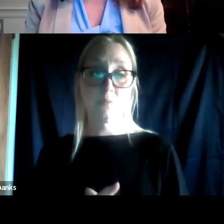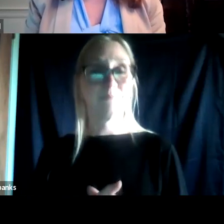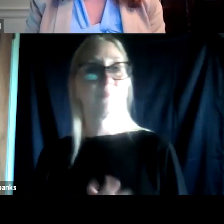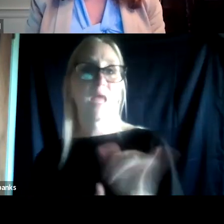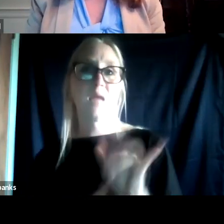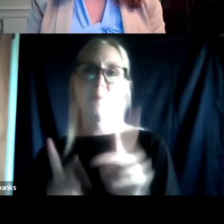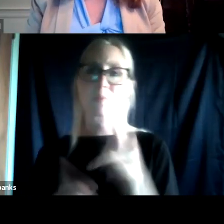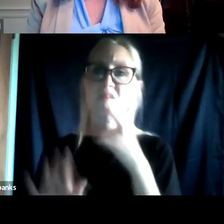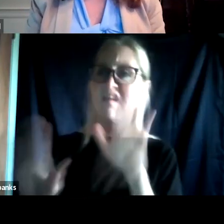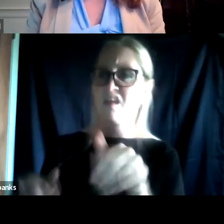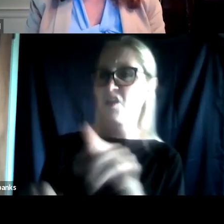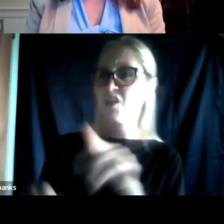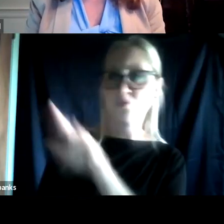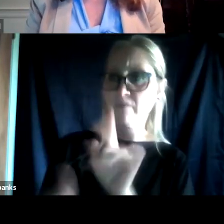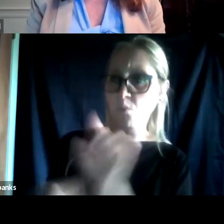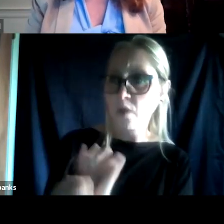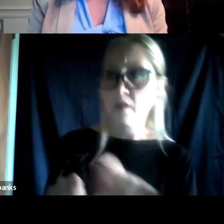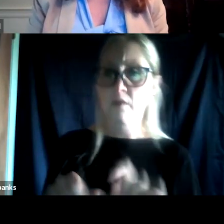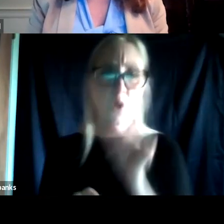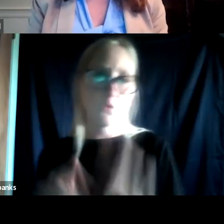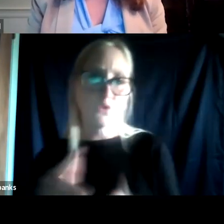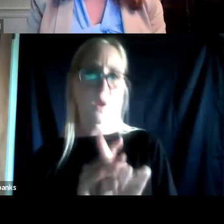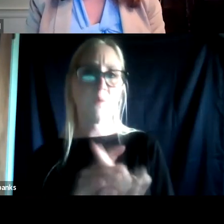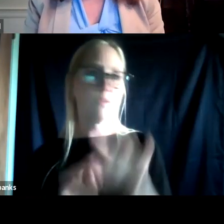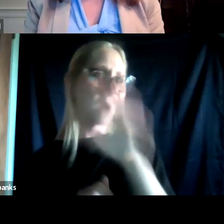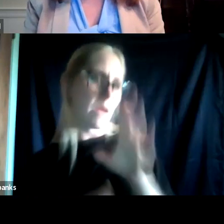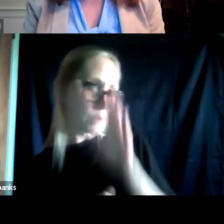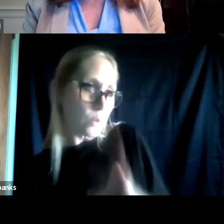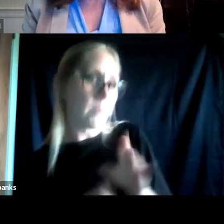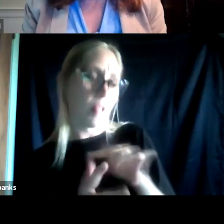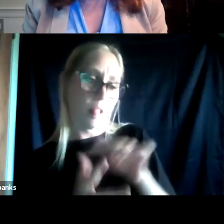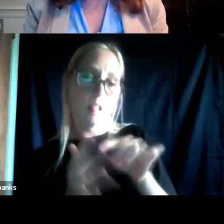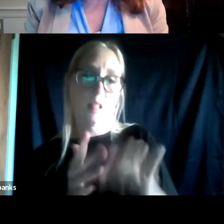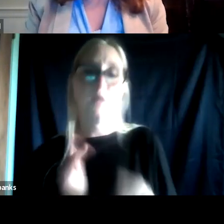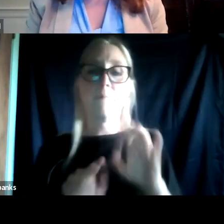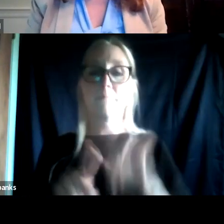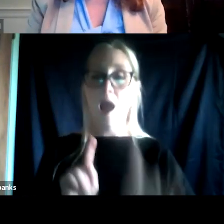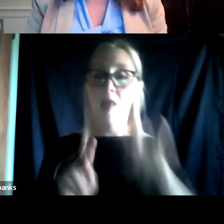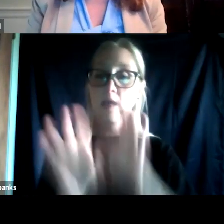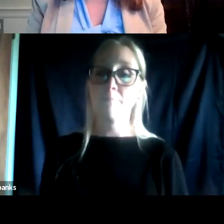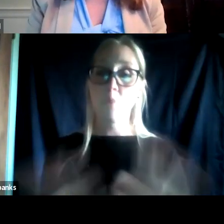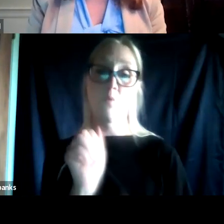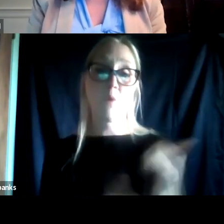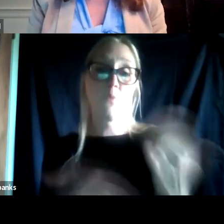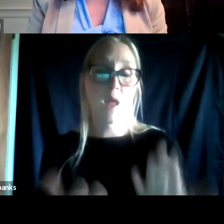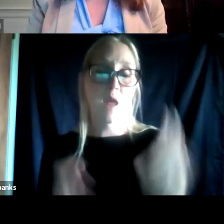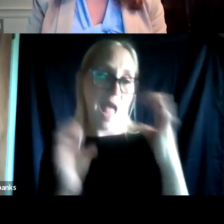There are a ton of variables that we have to think about and I think the first one is always education, really educating our colleagues